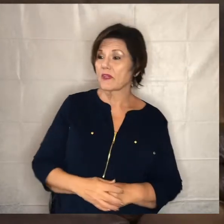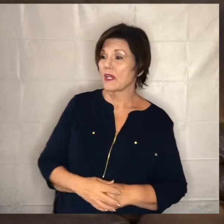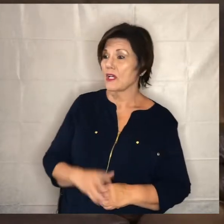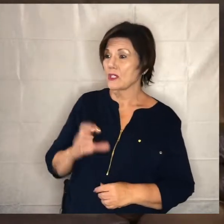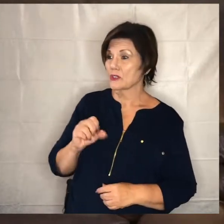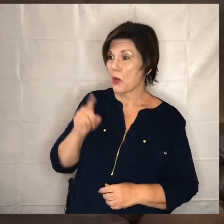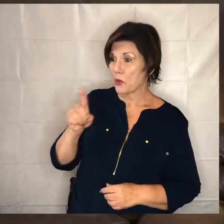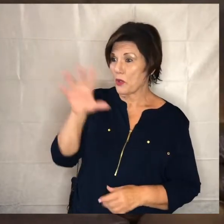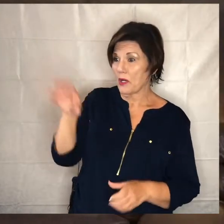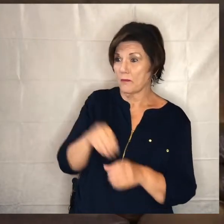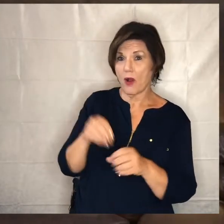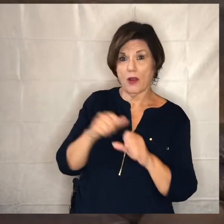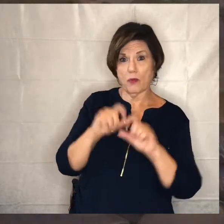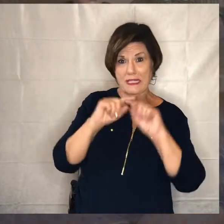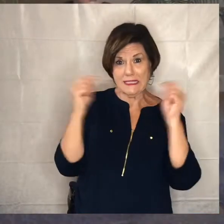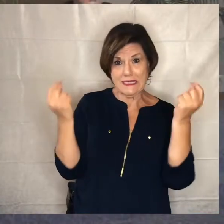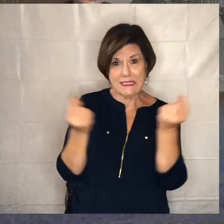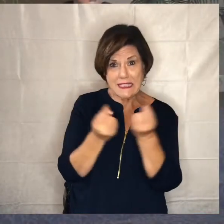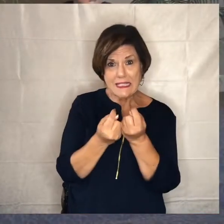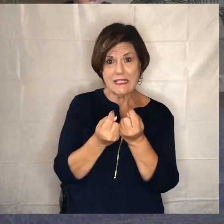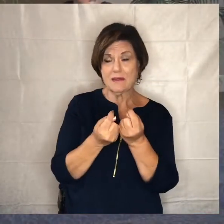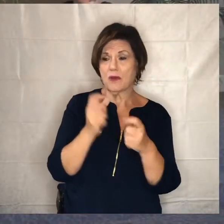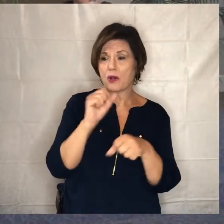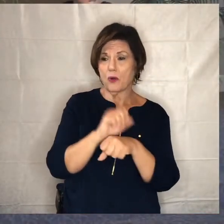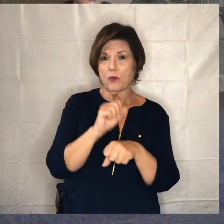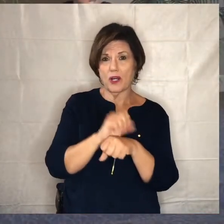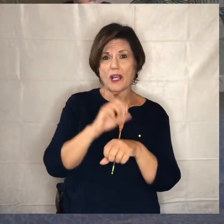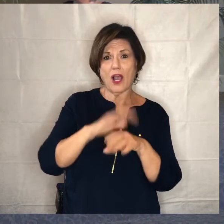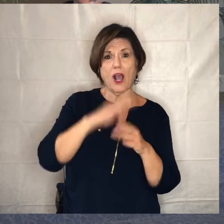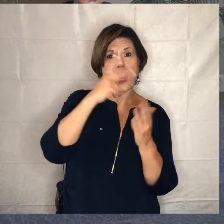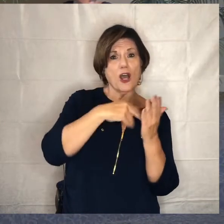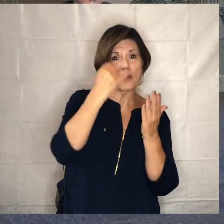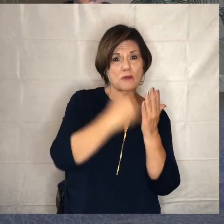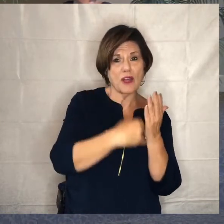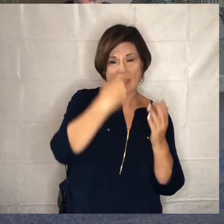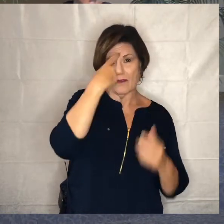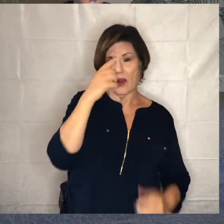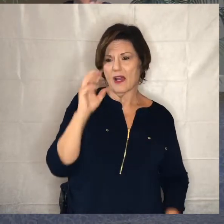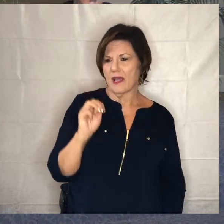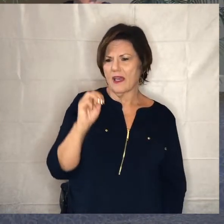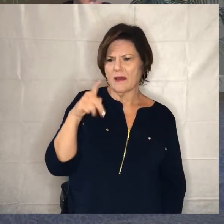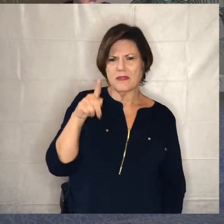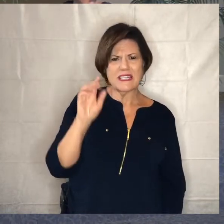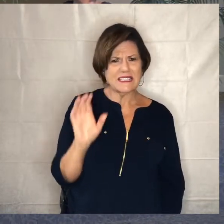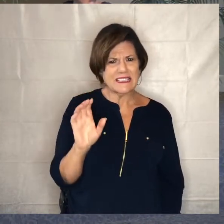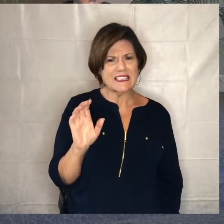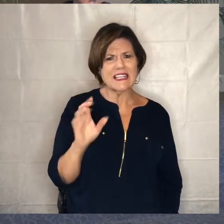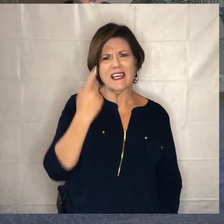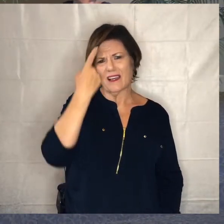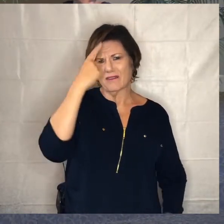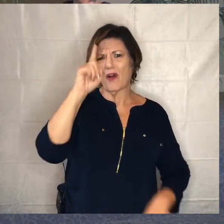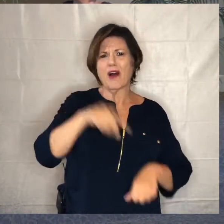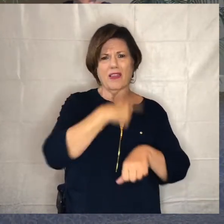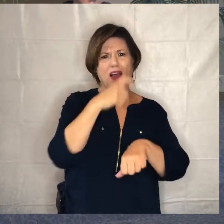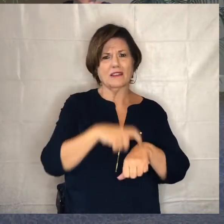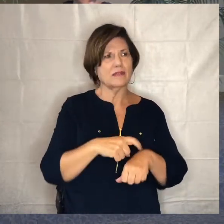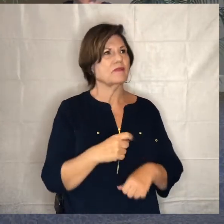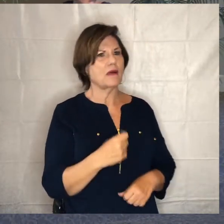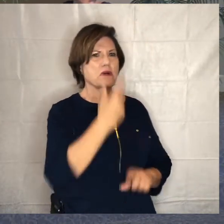team that has been working on a project for mpc for how a while now yes three or four months